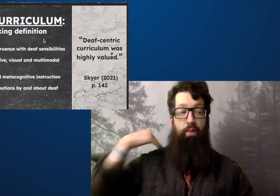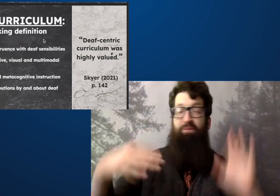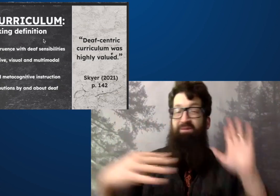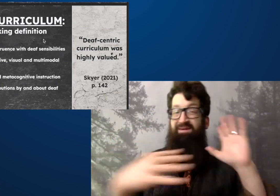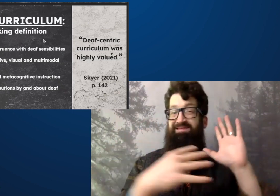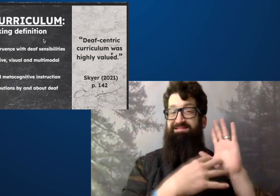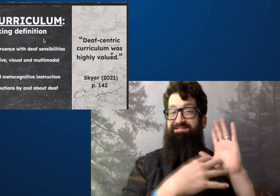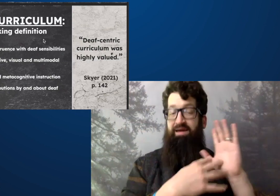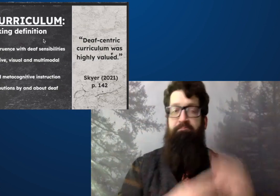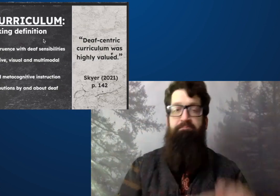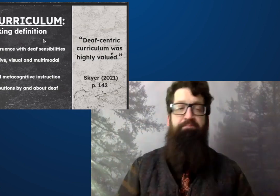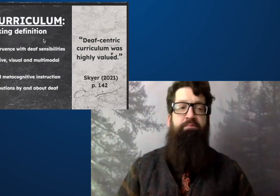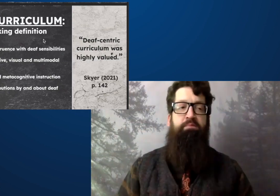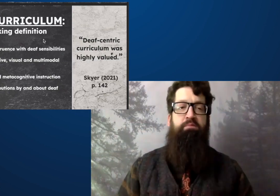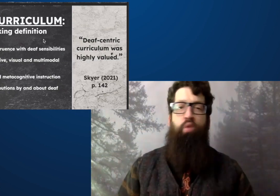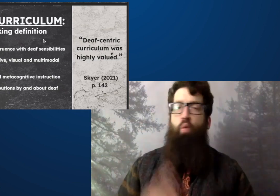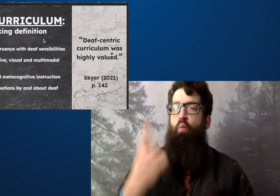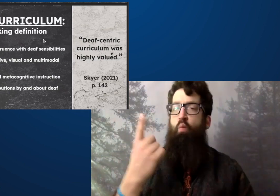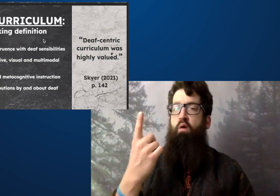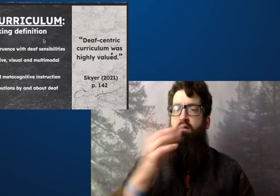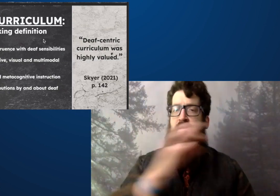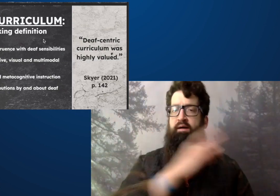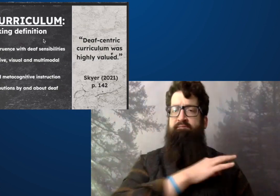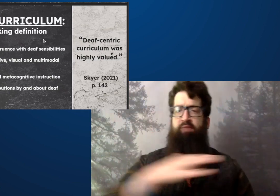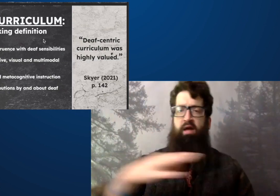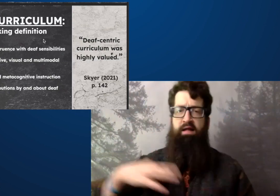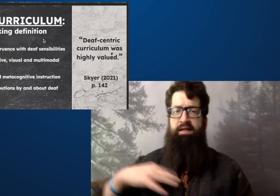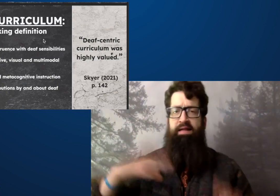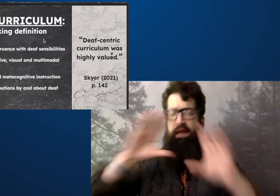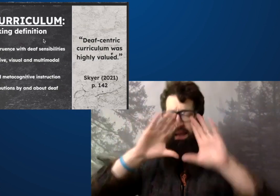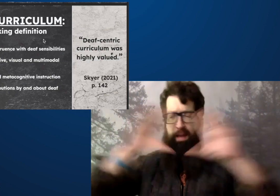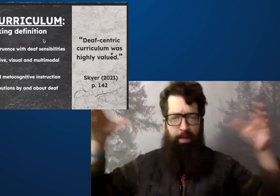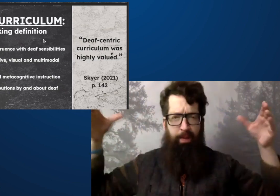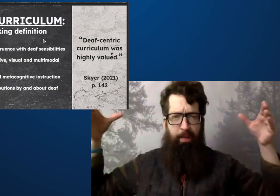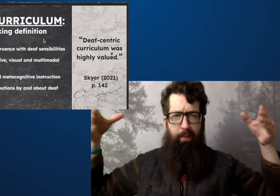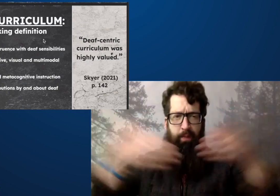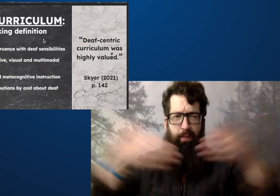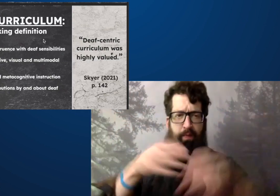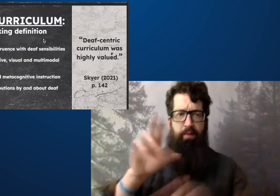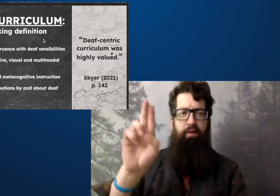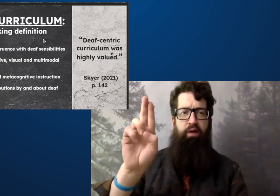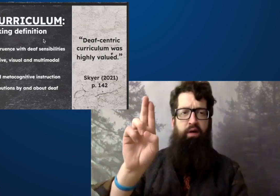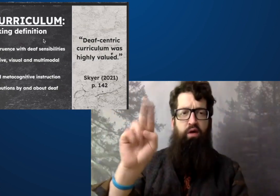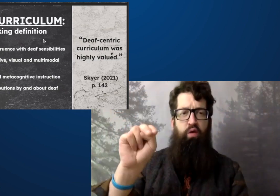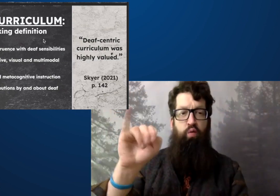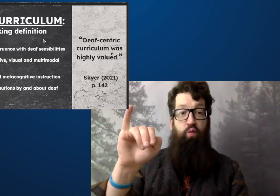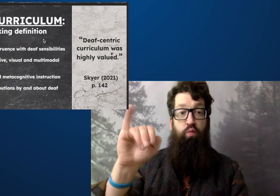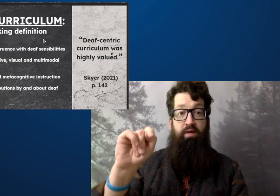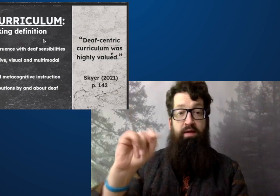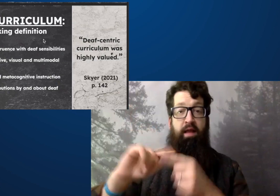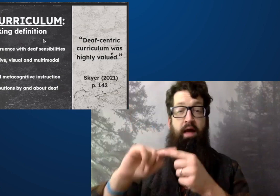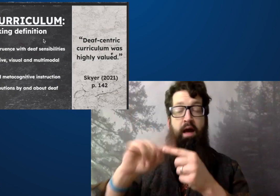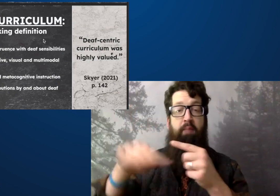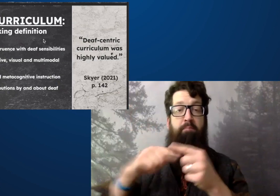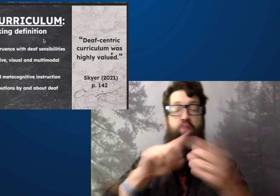One example in my previous studies is that